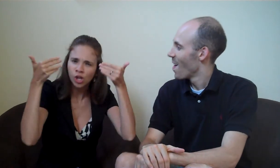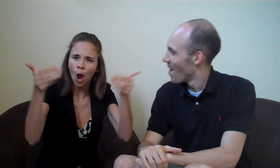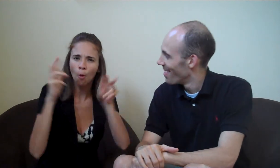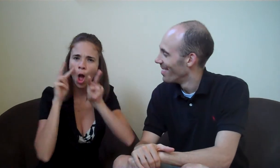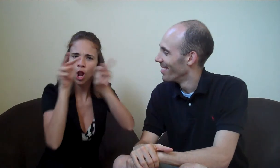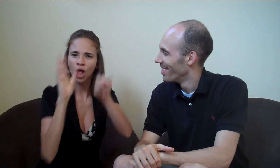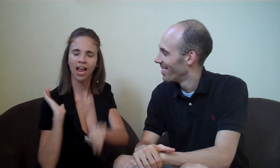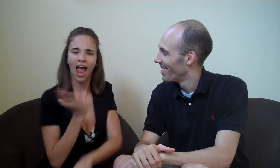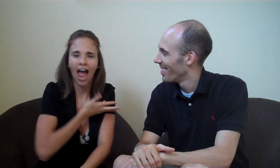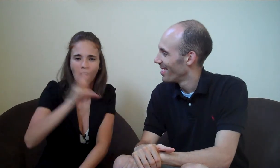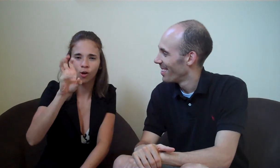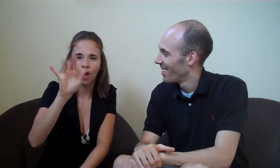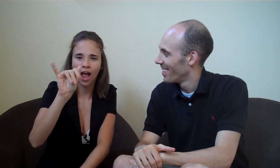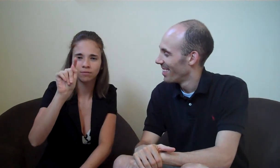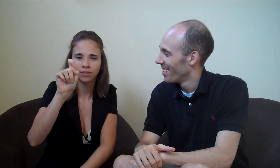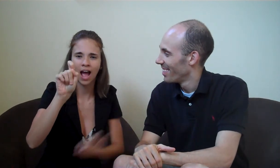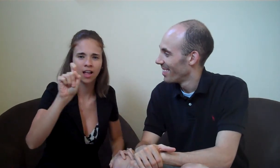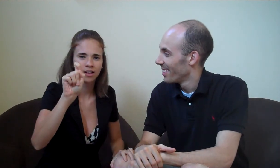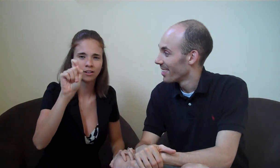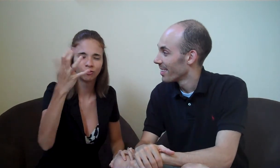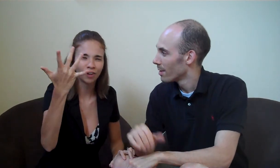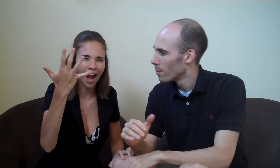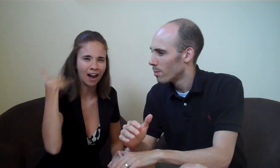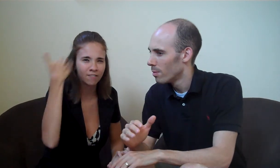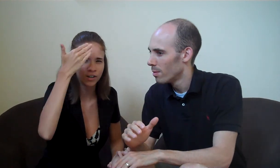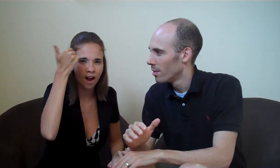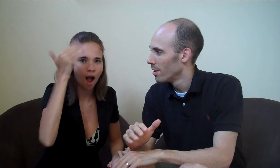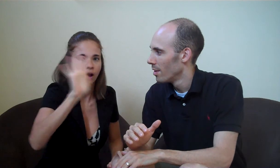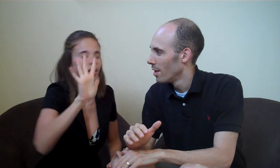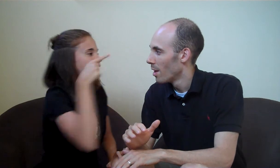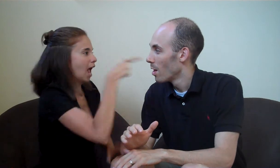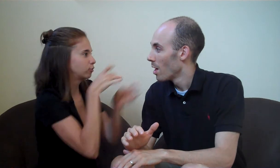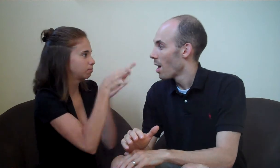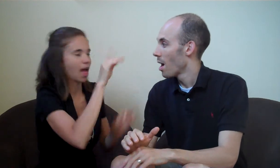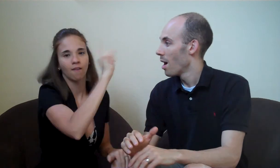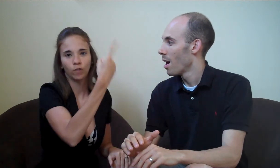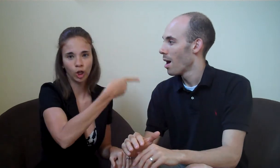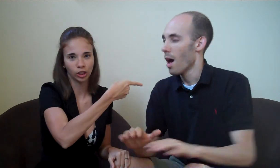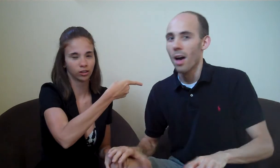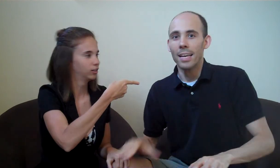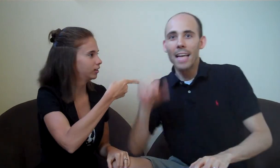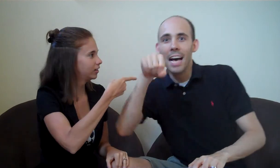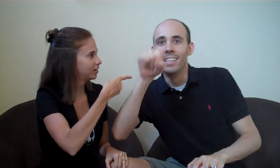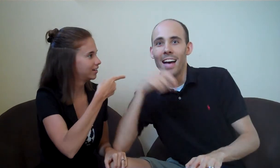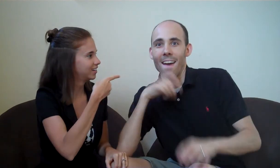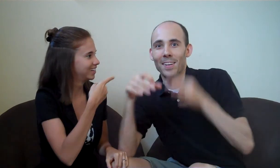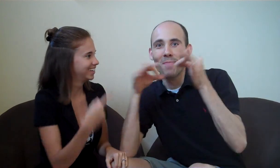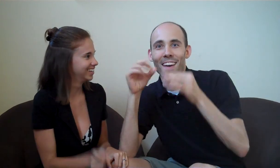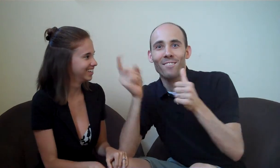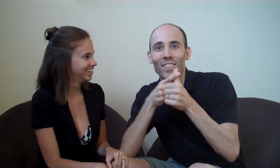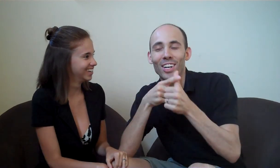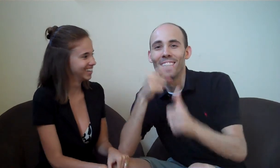Now, go ahead and visit our website WAIT! I forgot, no no. You need to explain first! Yes, we must explain first.